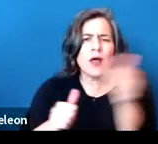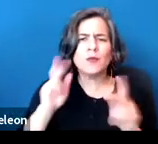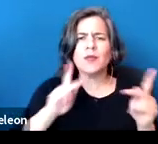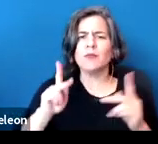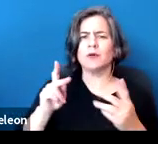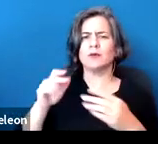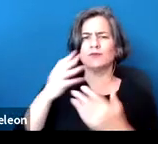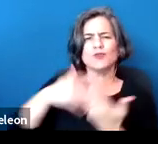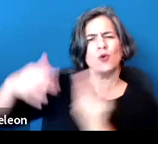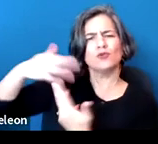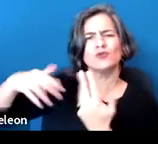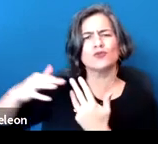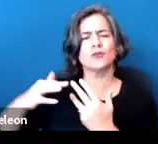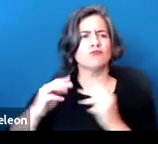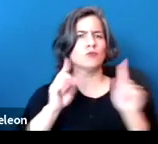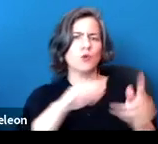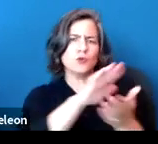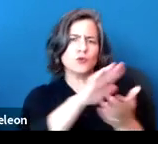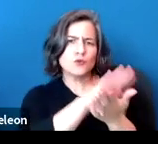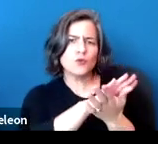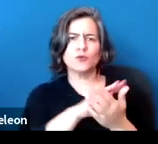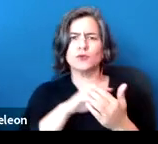attending schools, traveling, buying groceries, working.